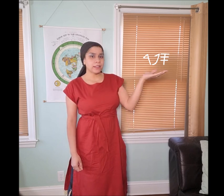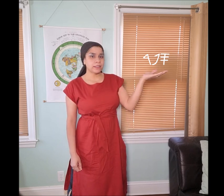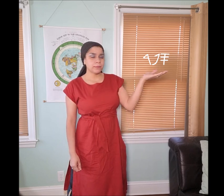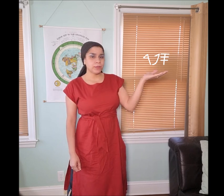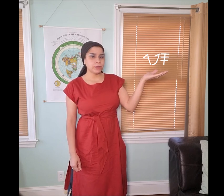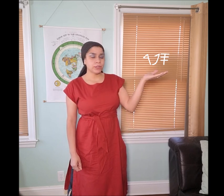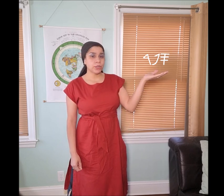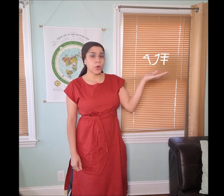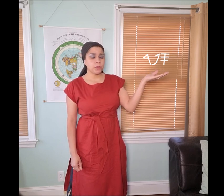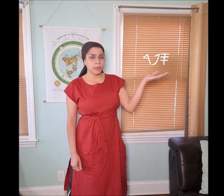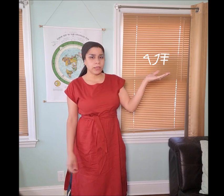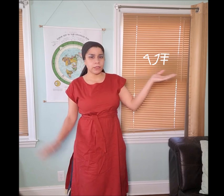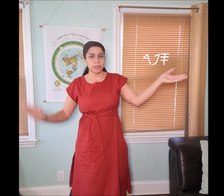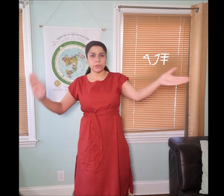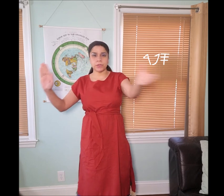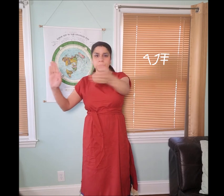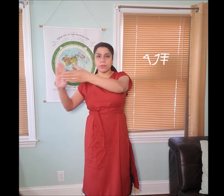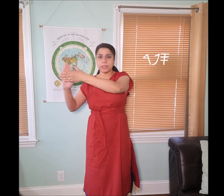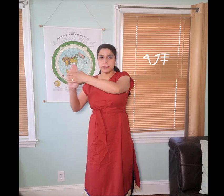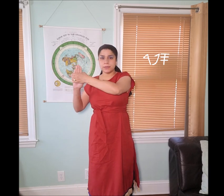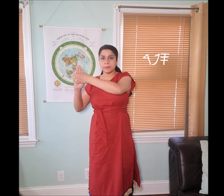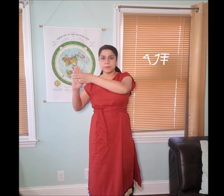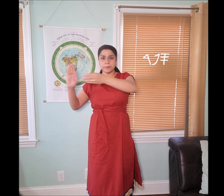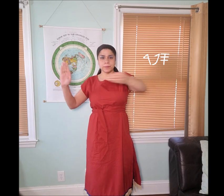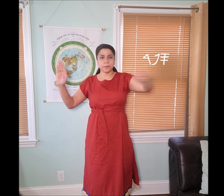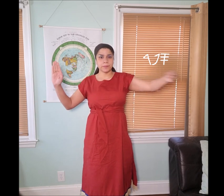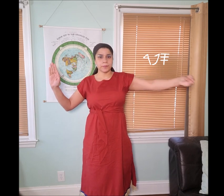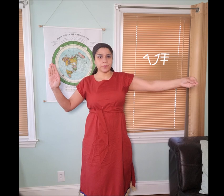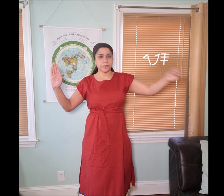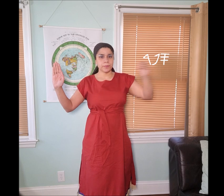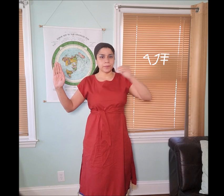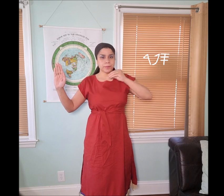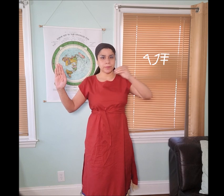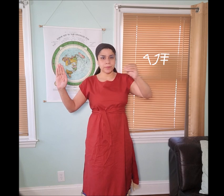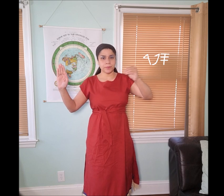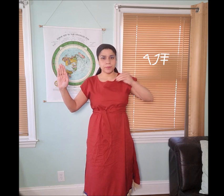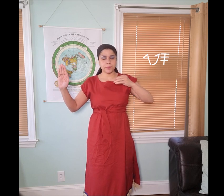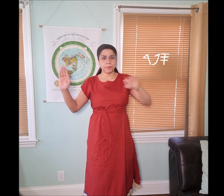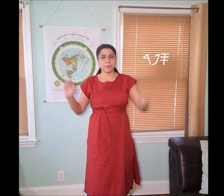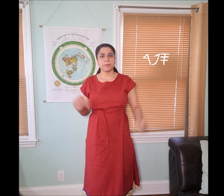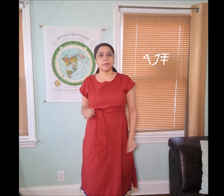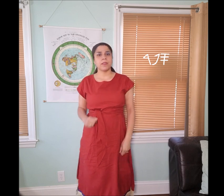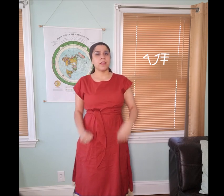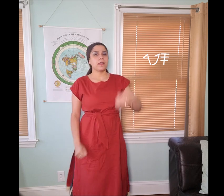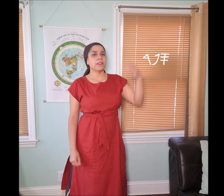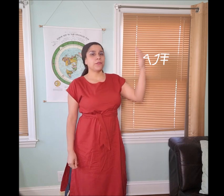The Manakahthey 𐤌𐤍𐤇𐤕𐤉 symbols told me to do this.